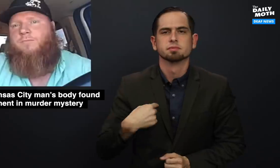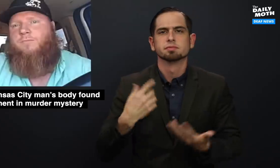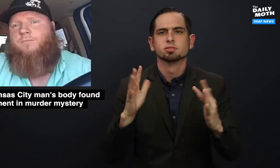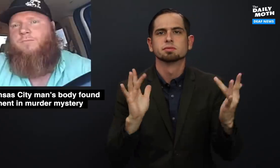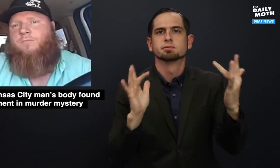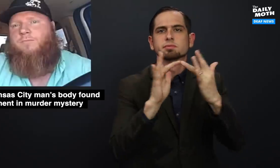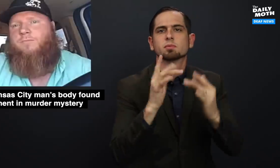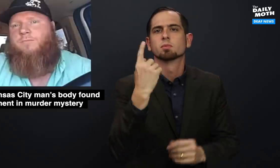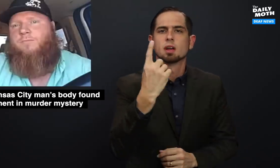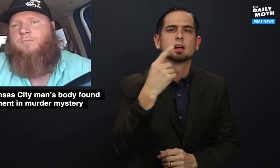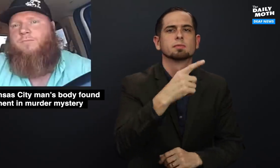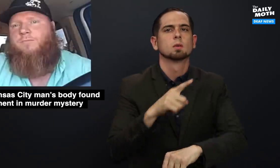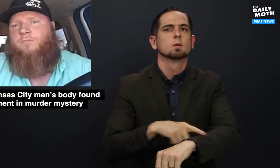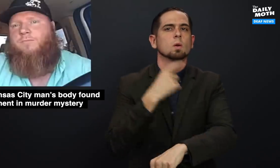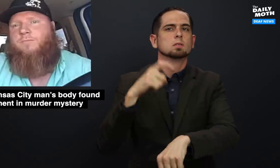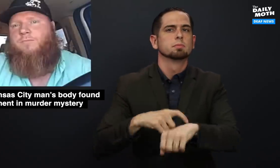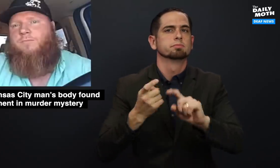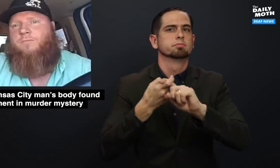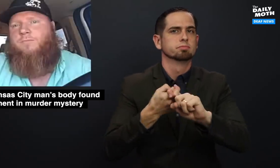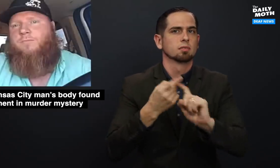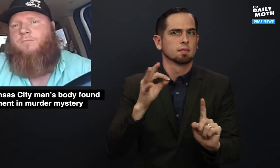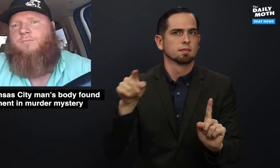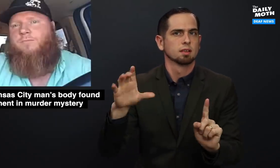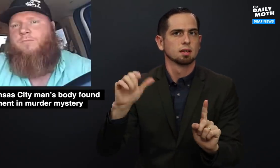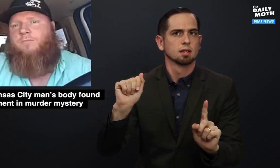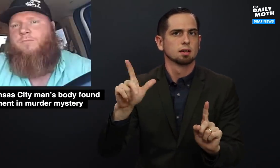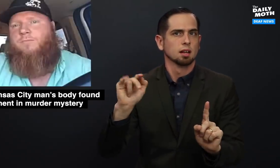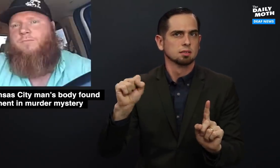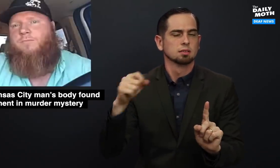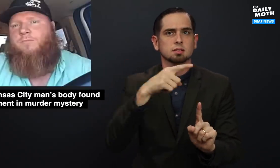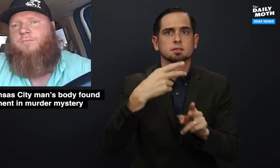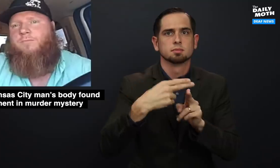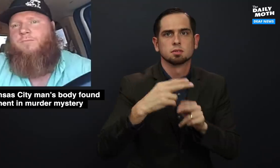I reached out to a long-time friend of Calkins,